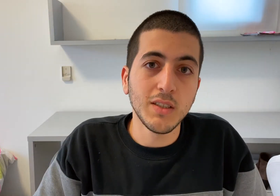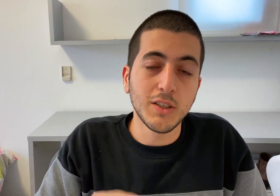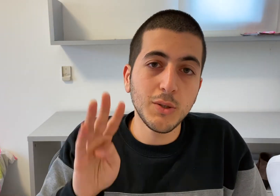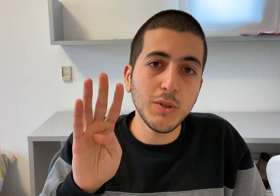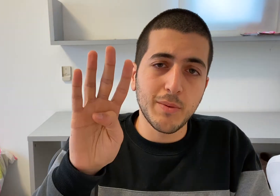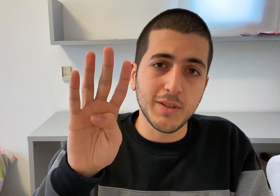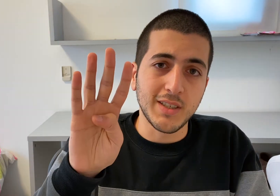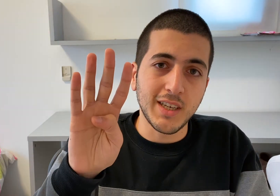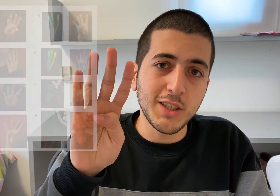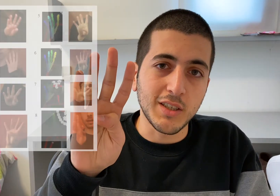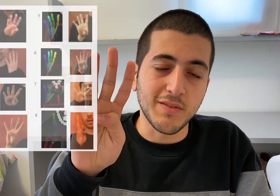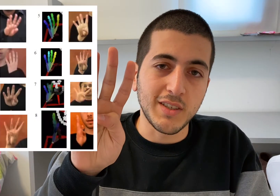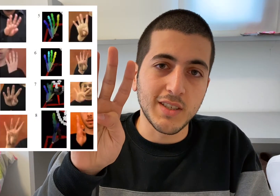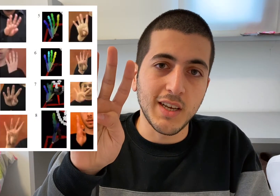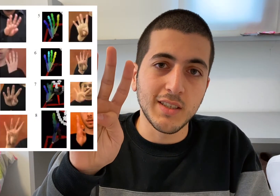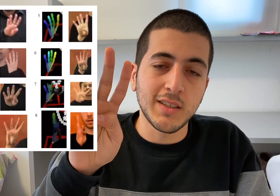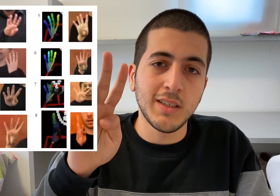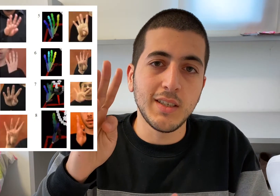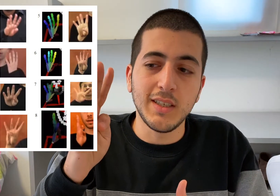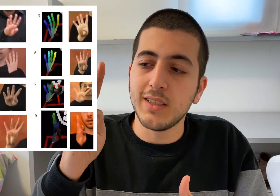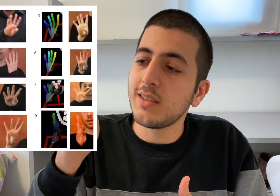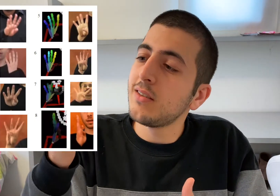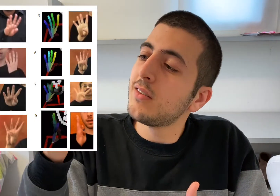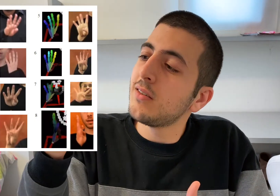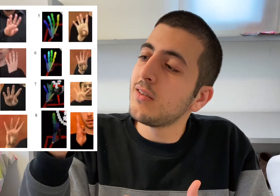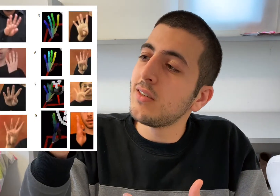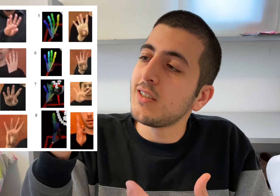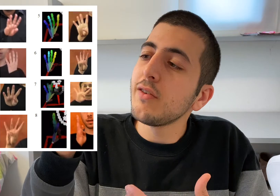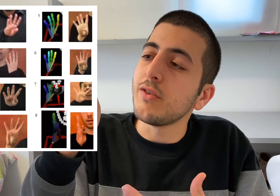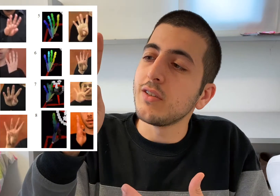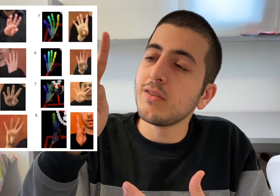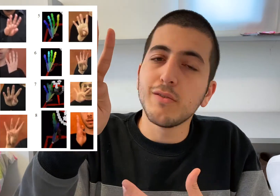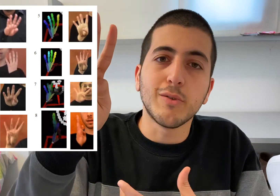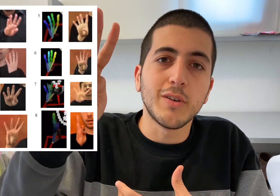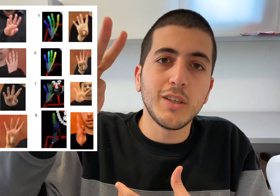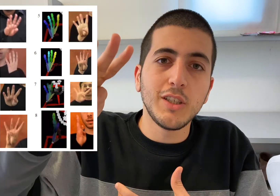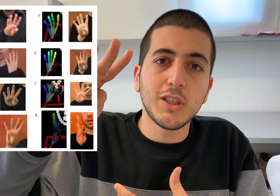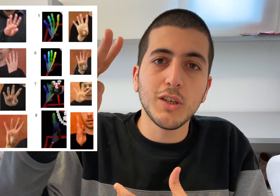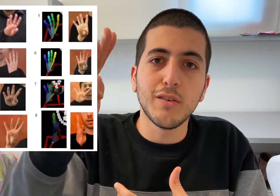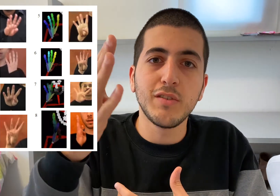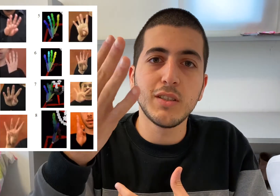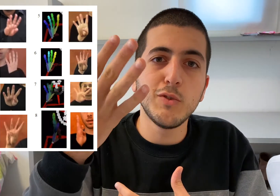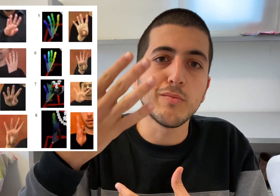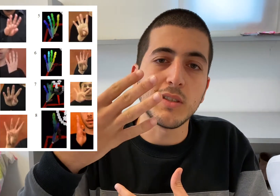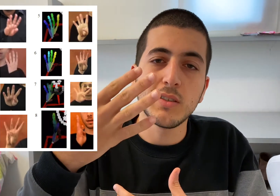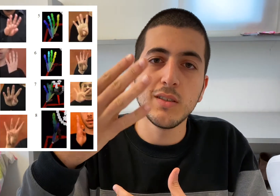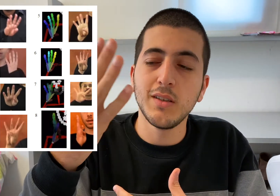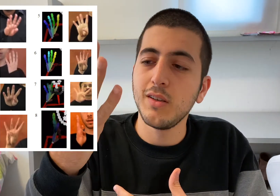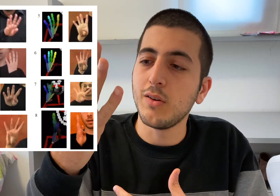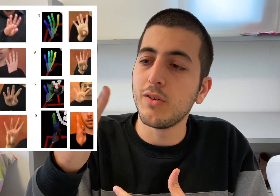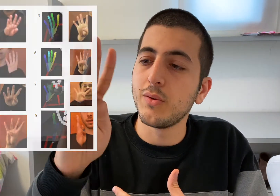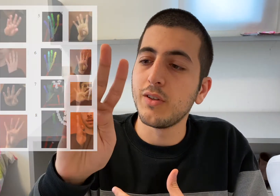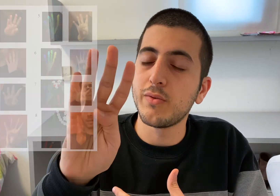The 2D representation of this hand is... different for each of these movements, although the